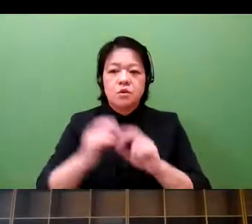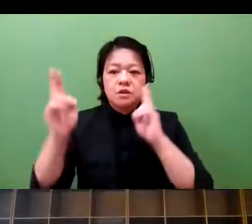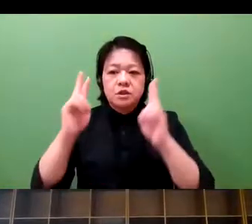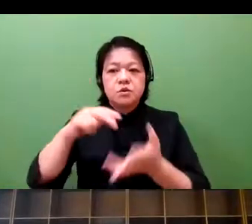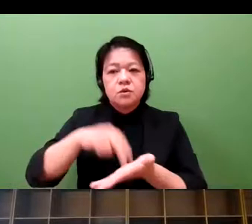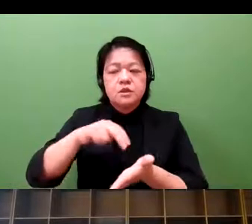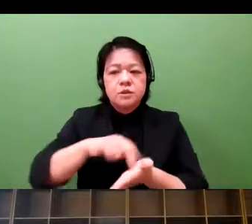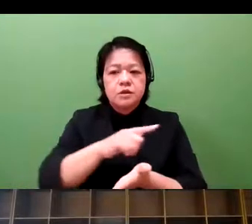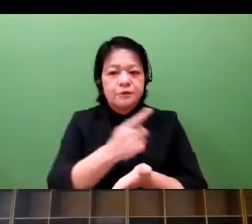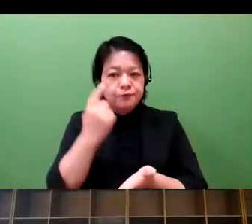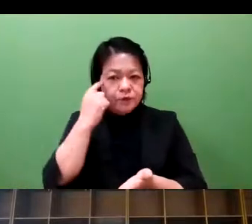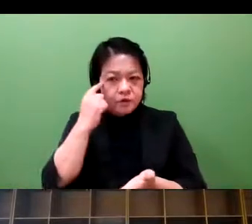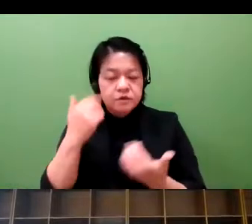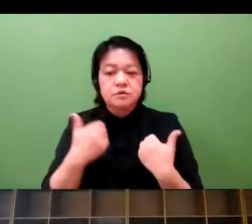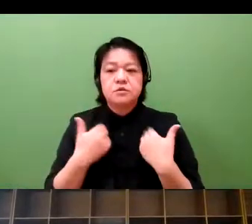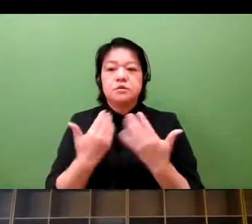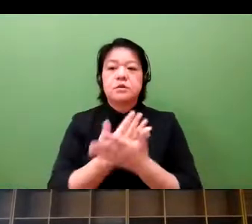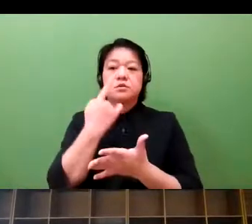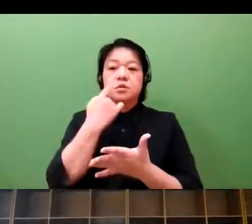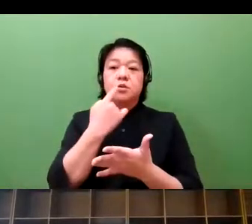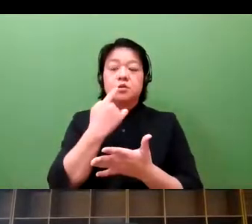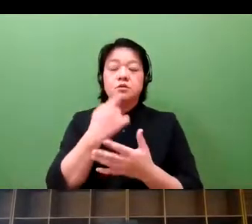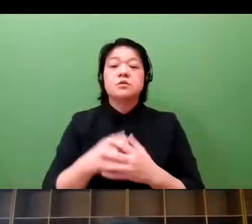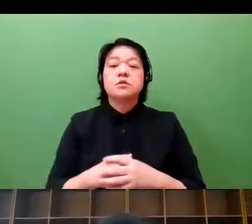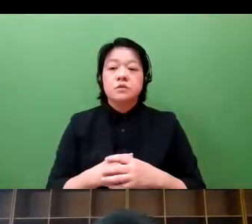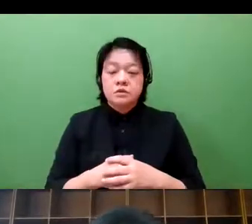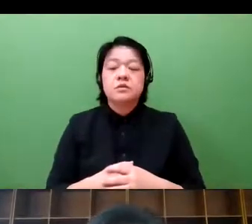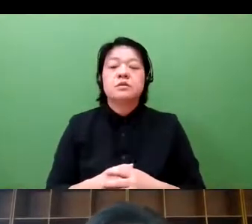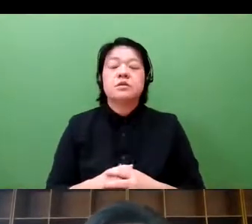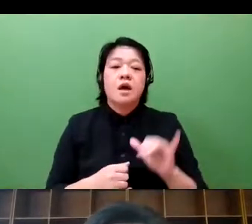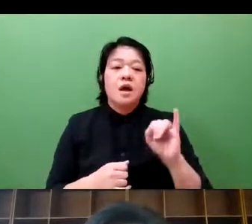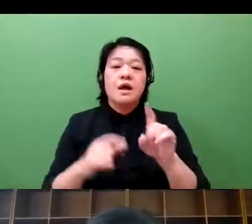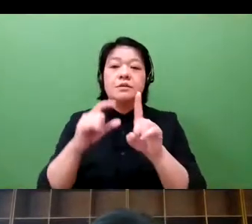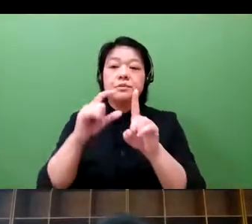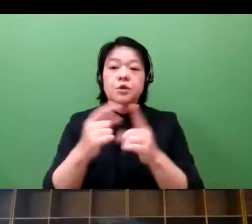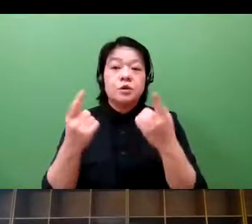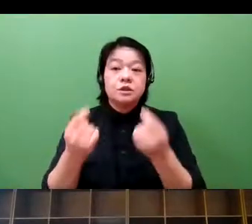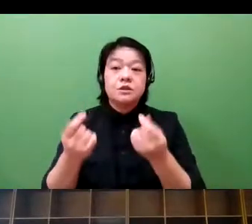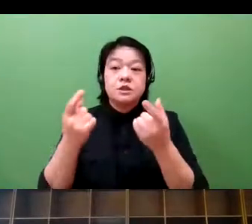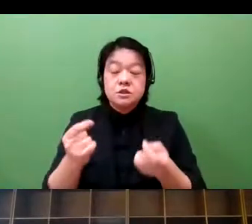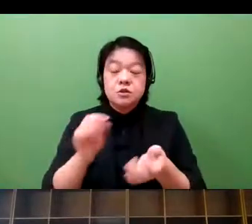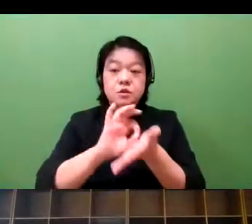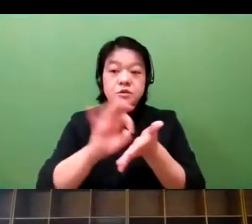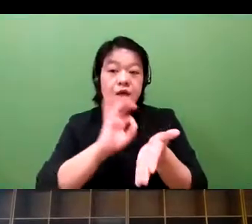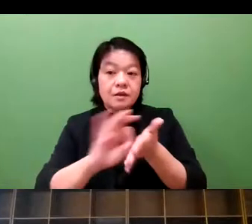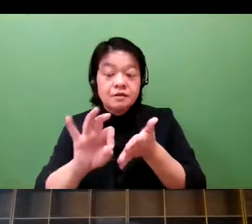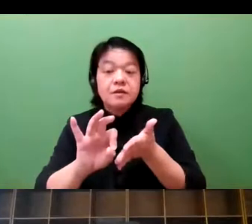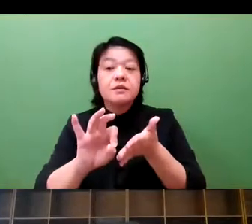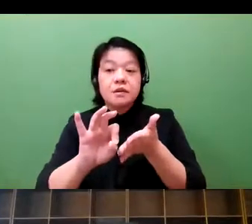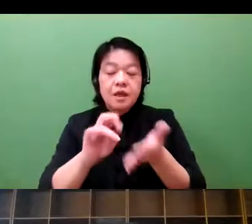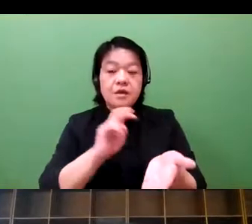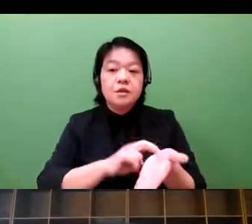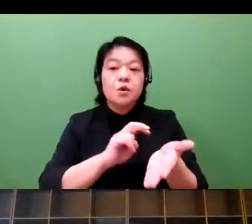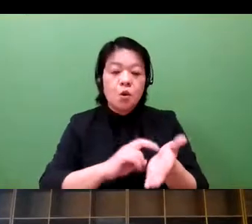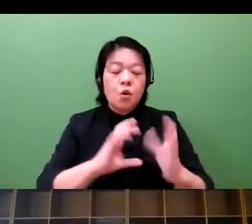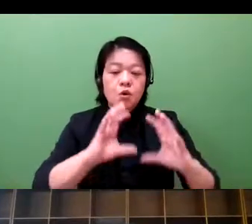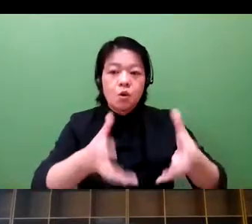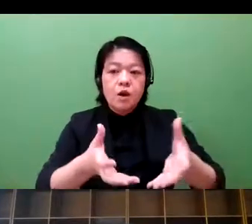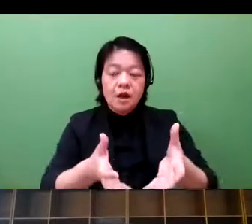So this IP strategy is going to be a critical part of a management.